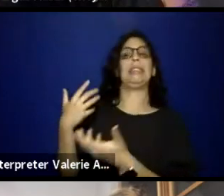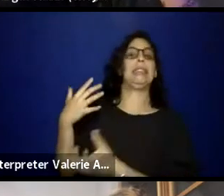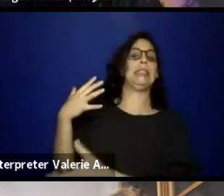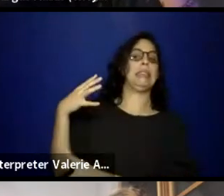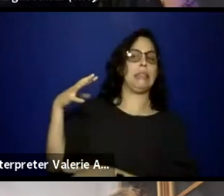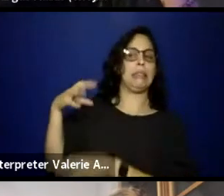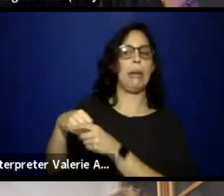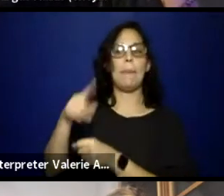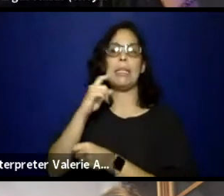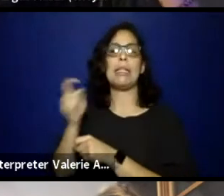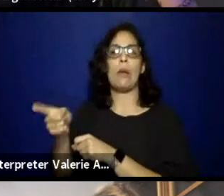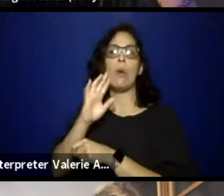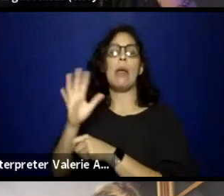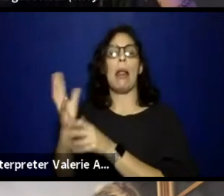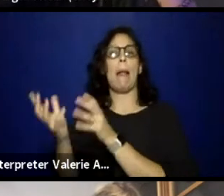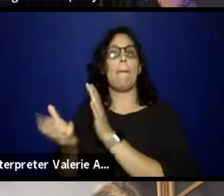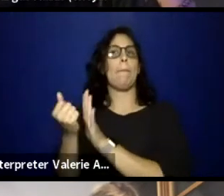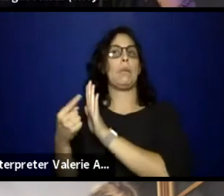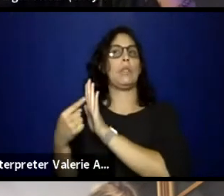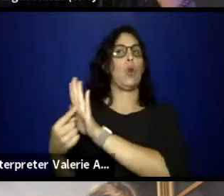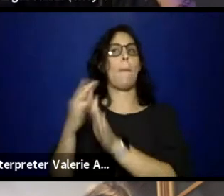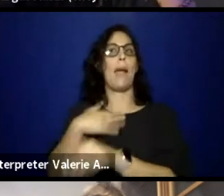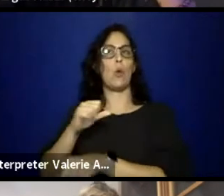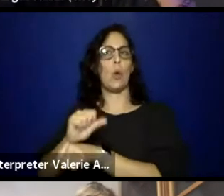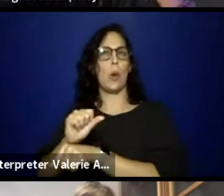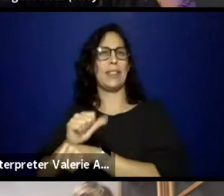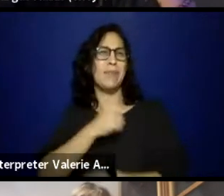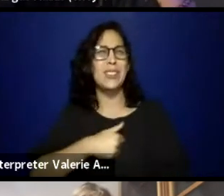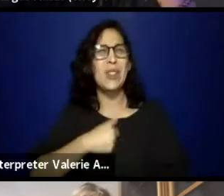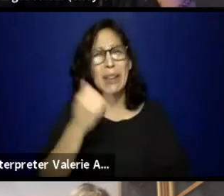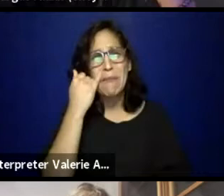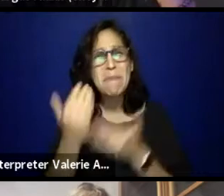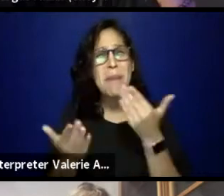And I apologize if this is asking for a little bit too much transparency,